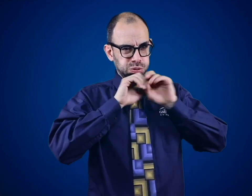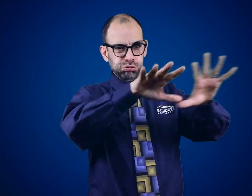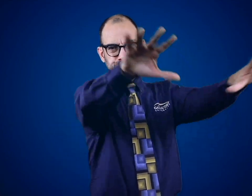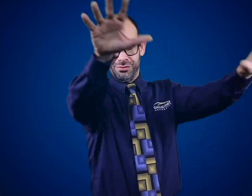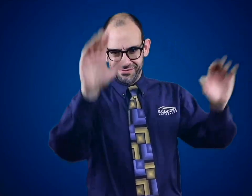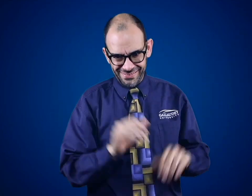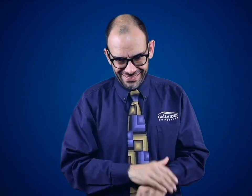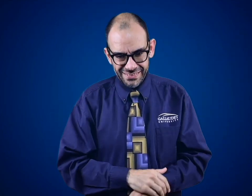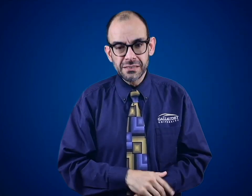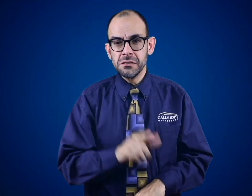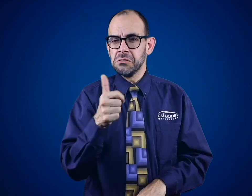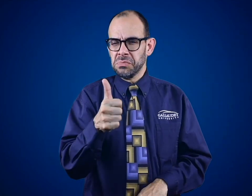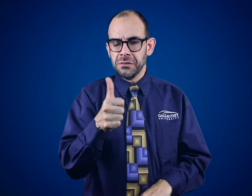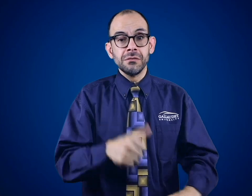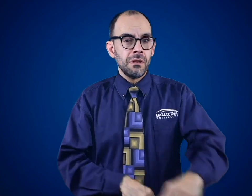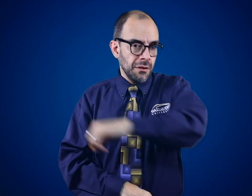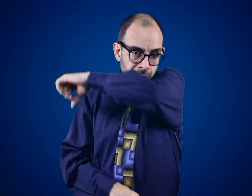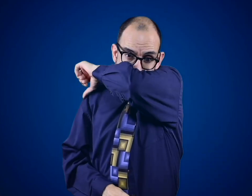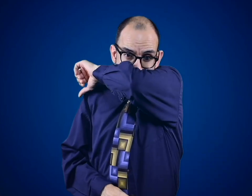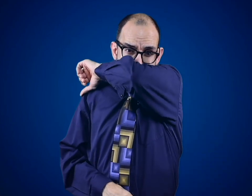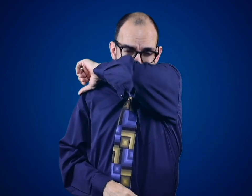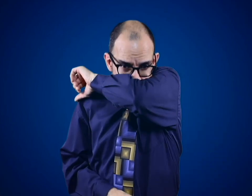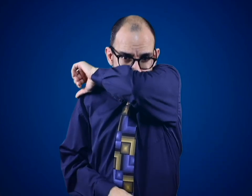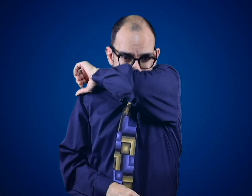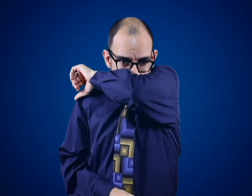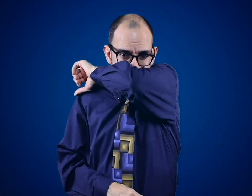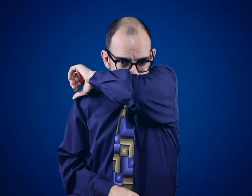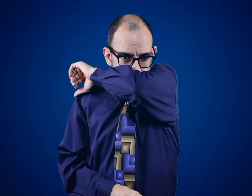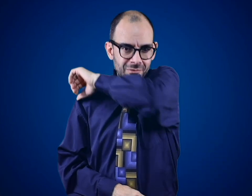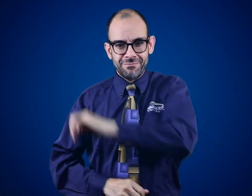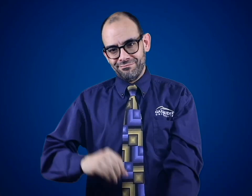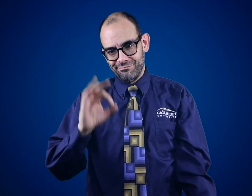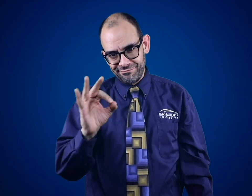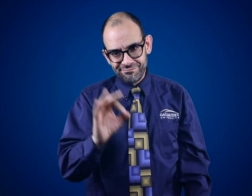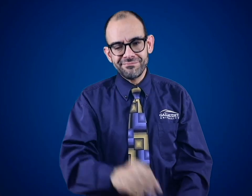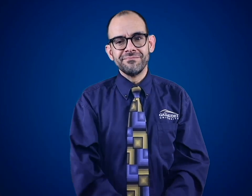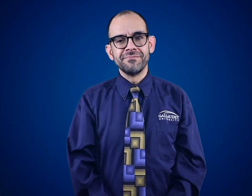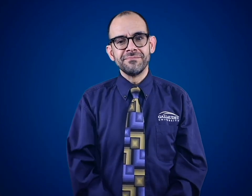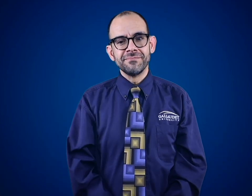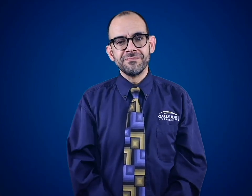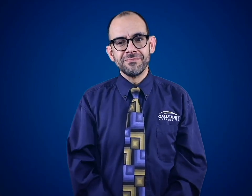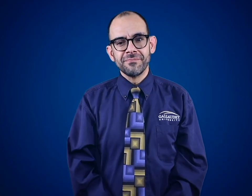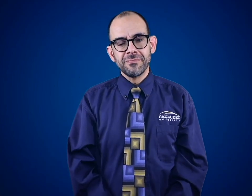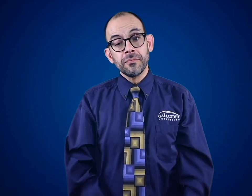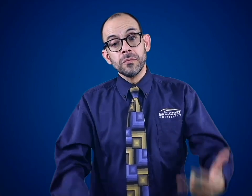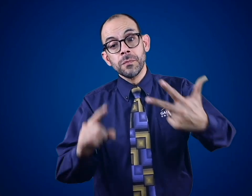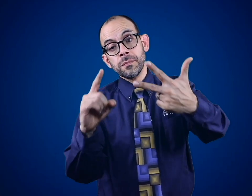instead try covering your mouth with the inside of your arm.